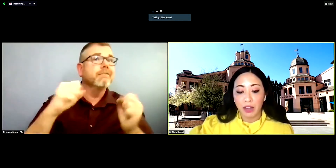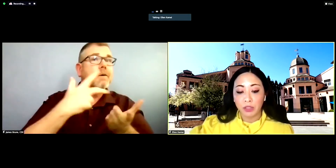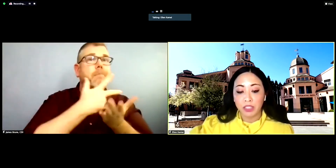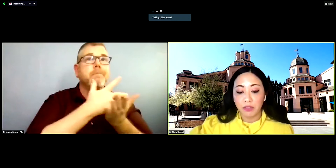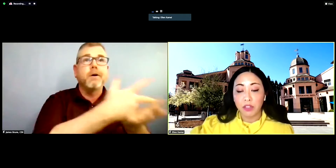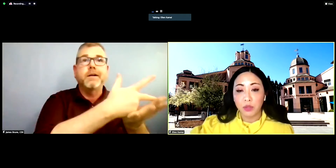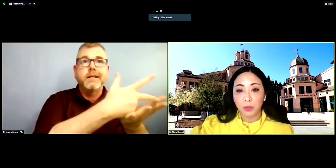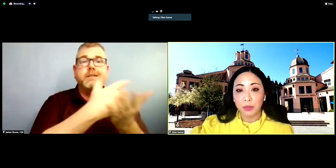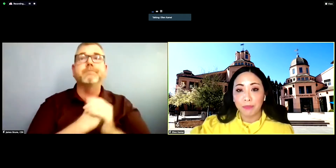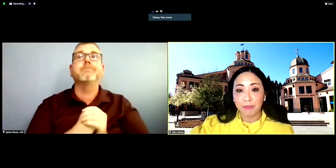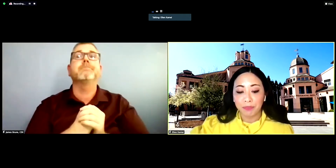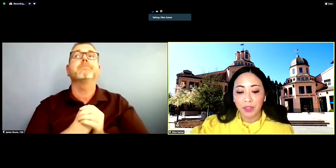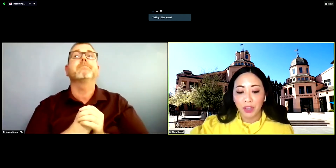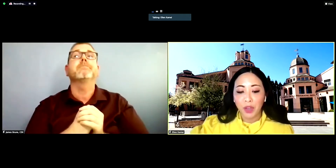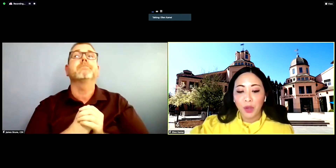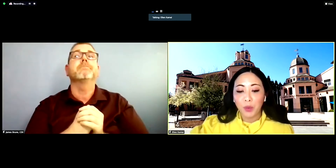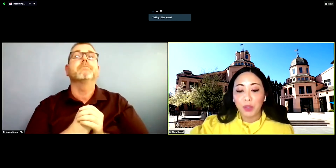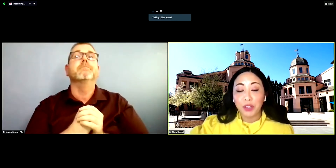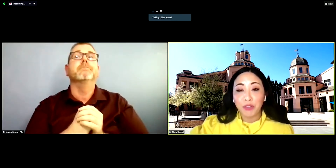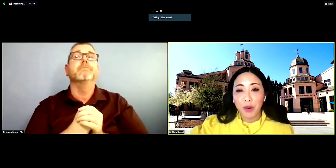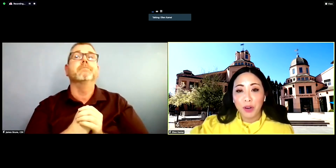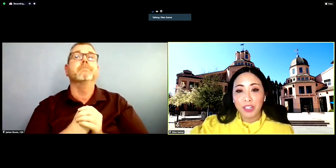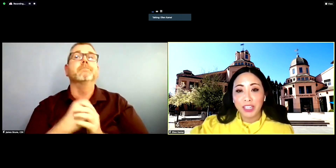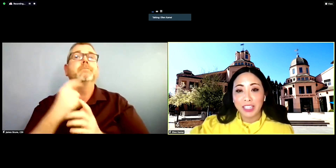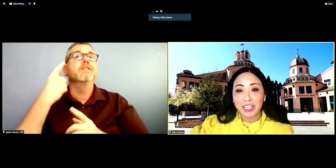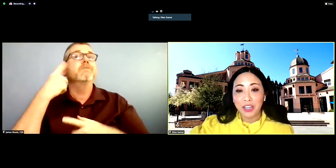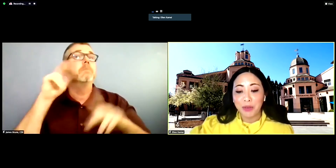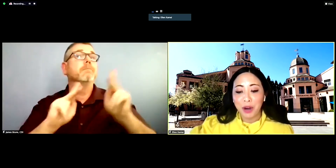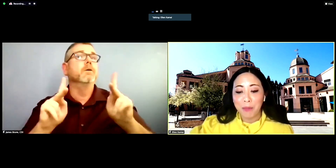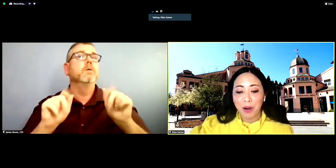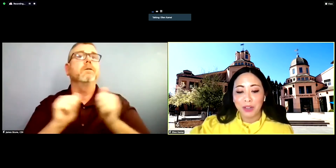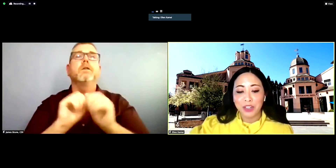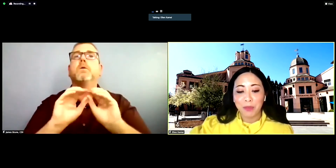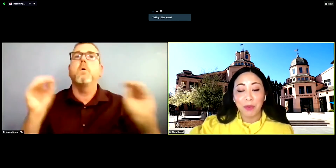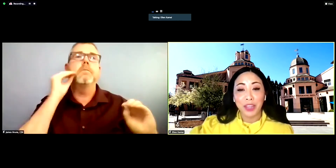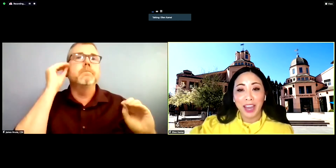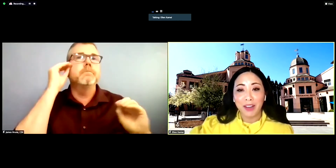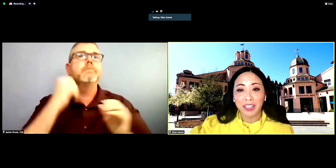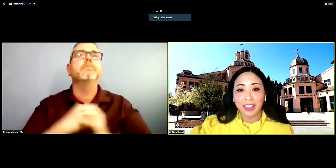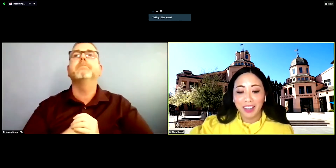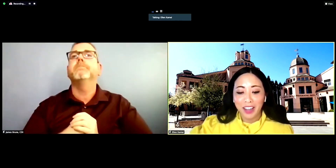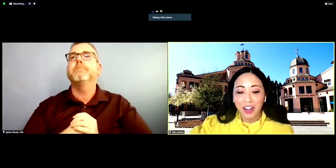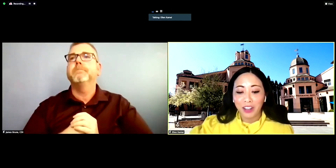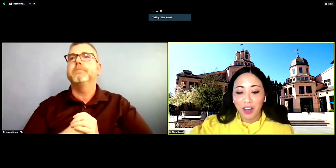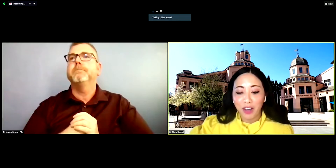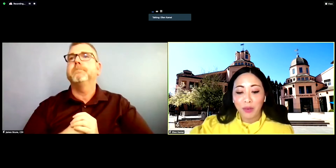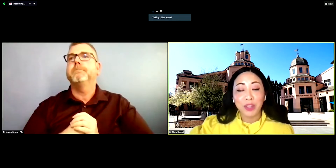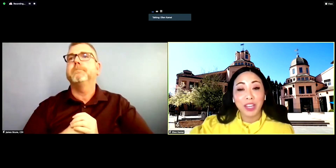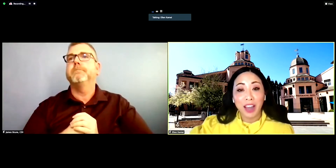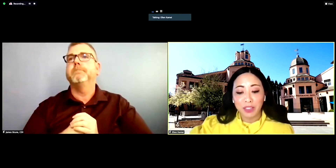housed individuals. We look forward to continuing our partnership with the county, along with County